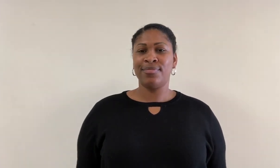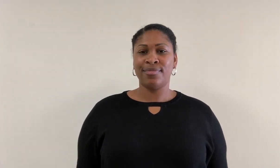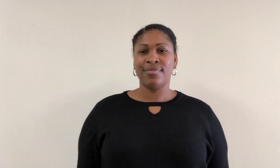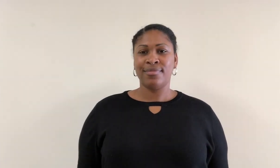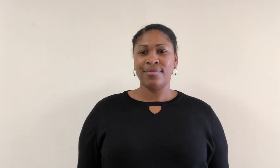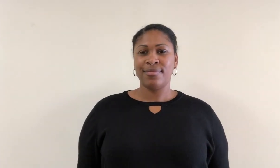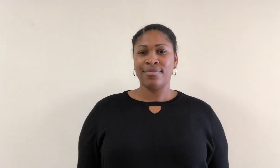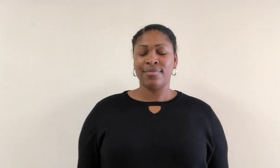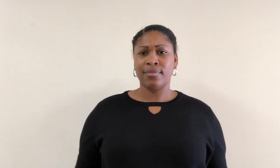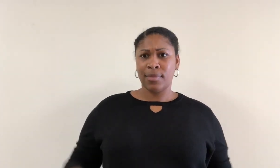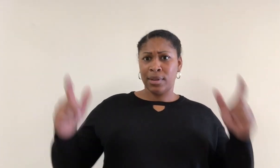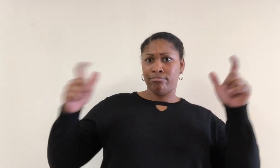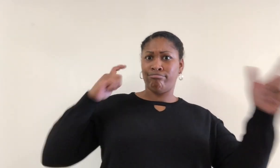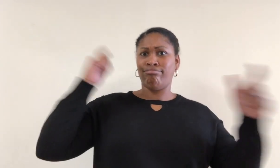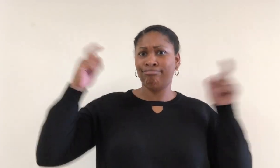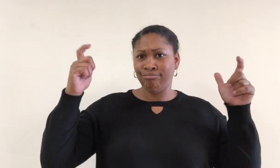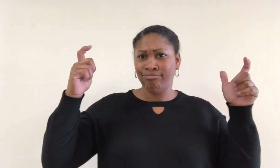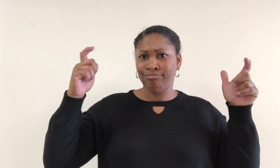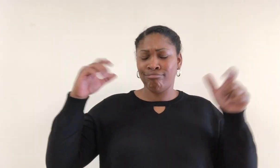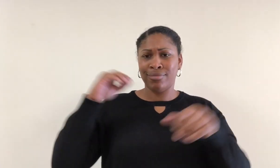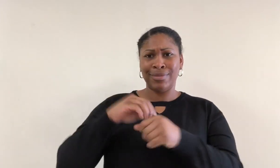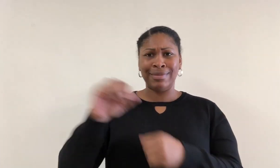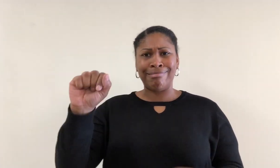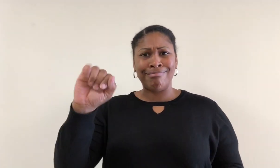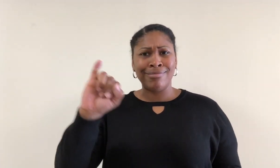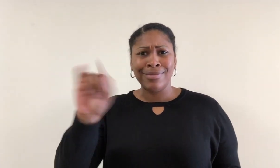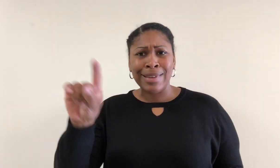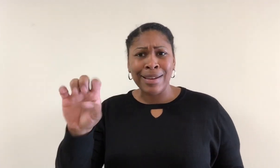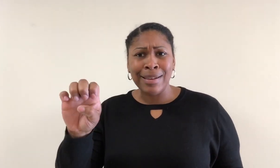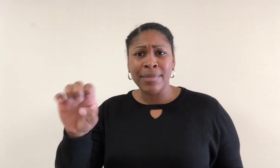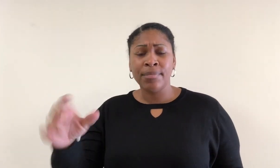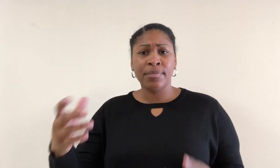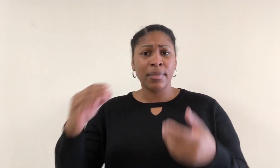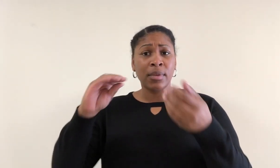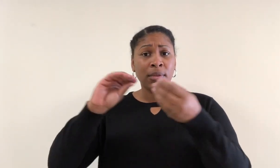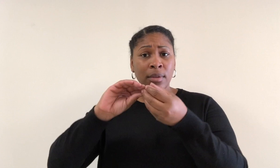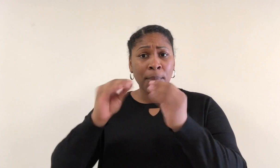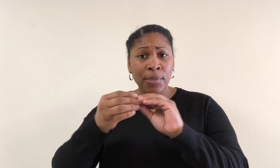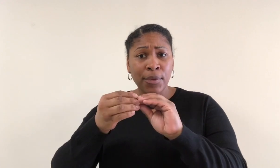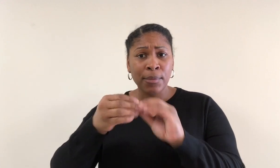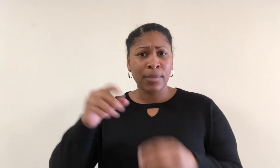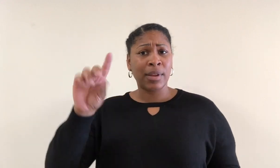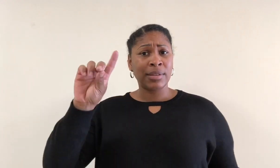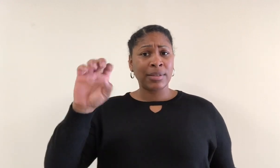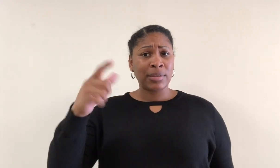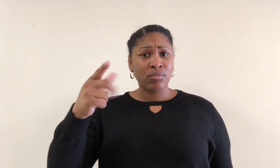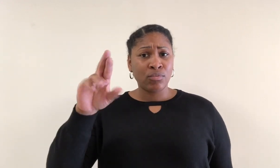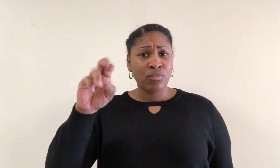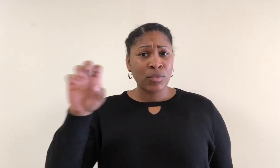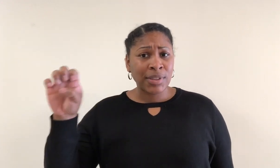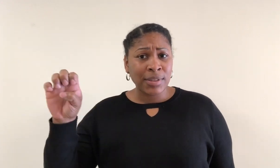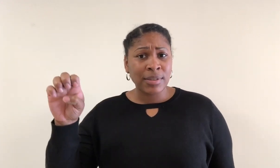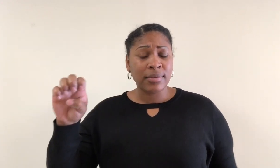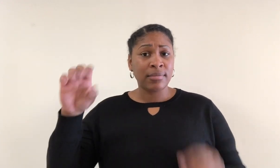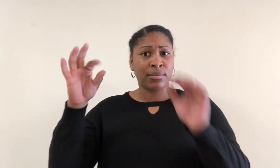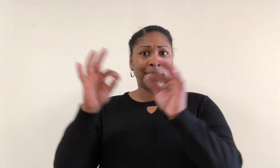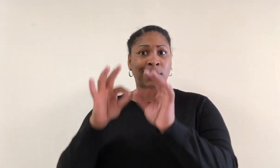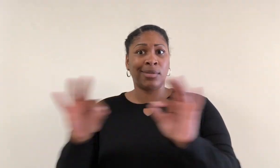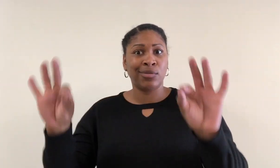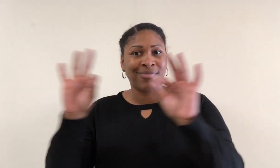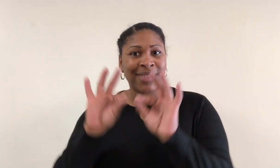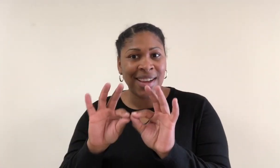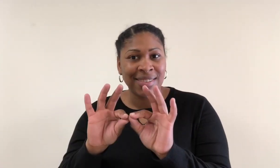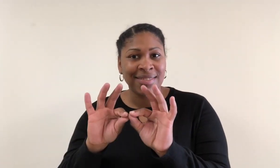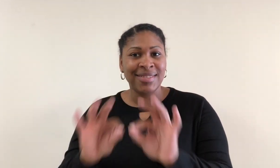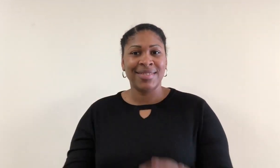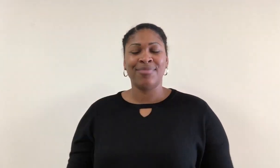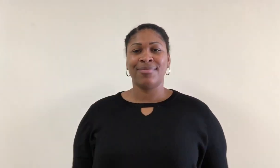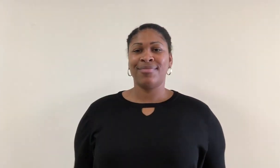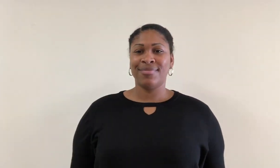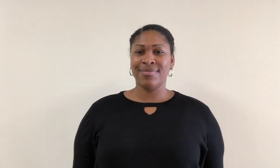Marked by extraordinarily great size, number, degree or significance.